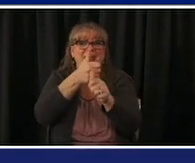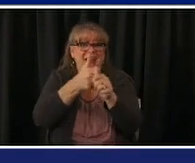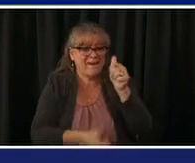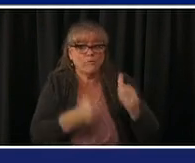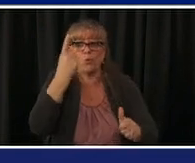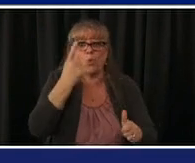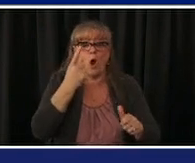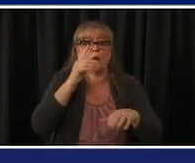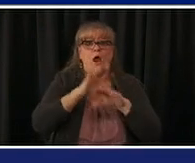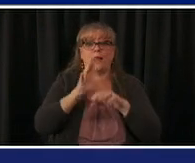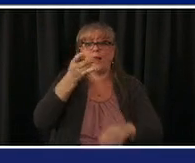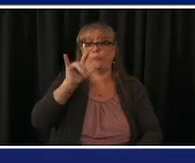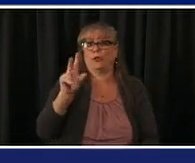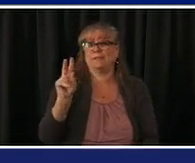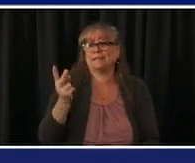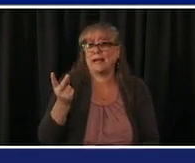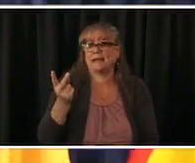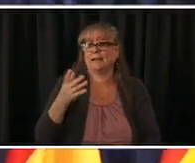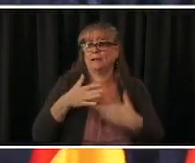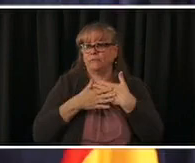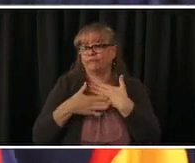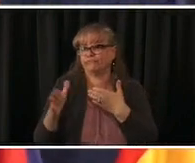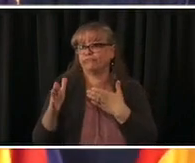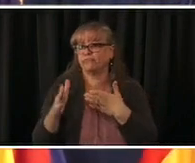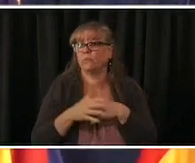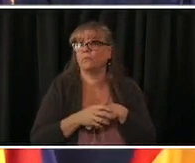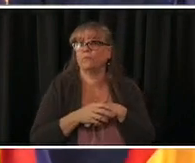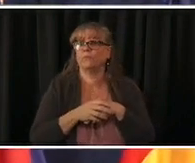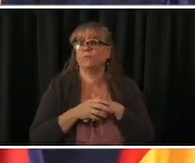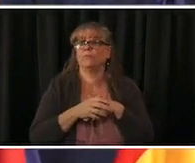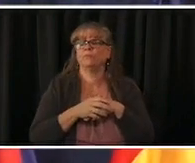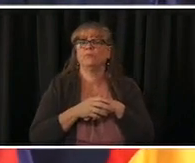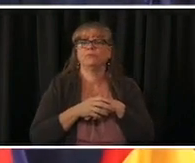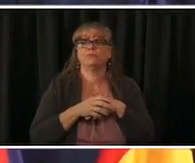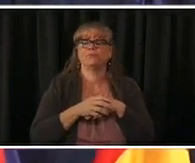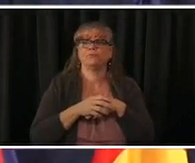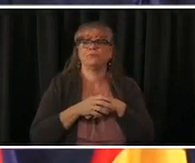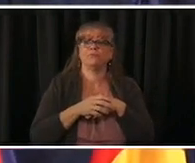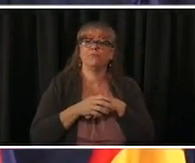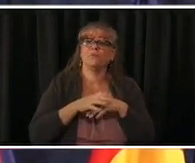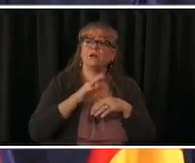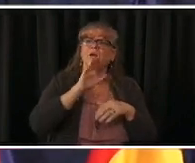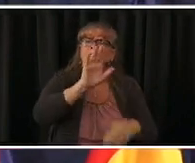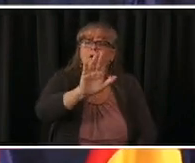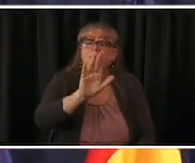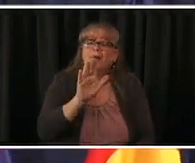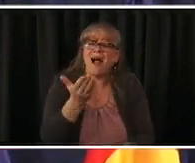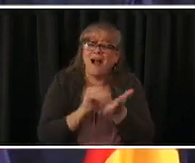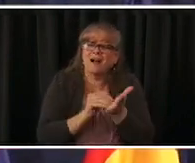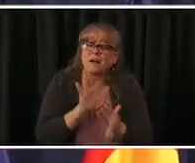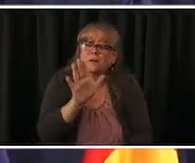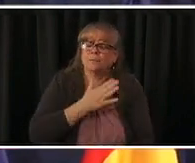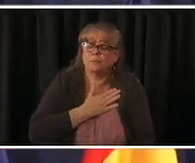thank you and patience is key right you've seen the numbers if we get 400 000